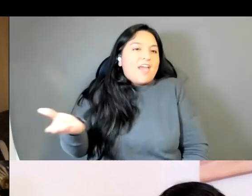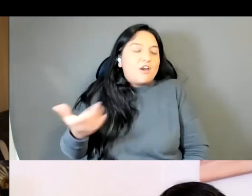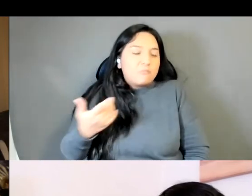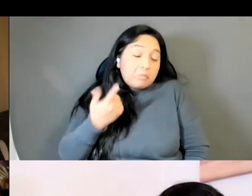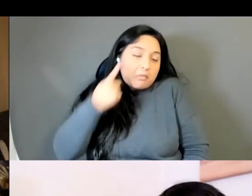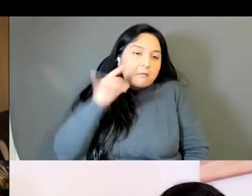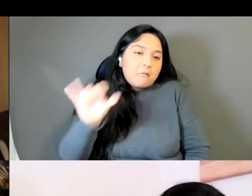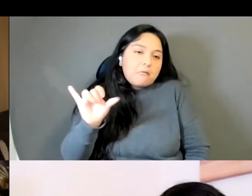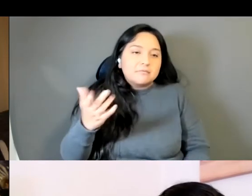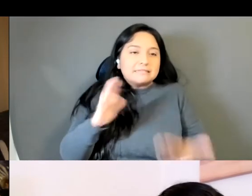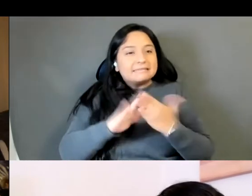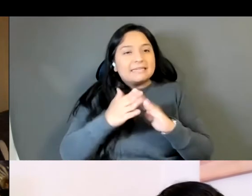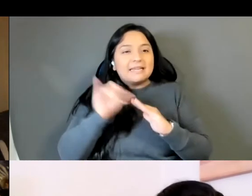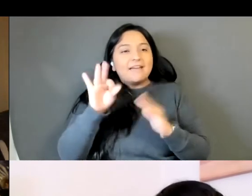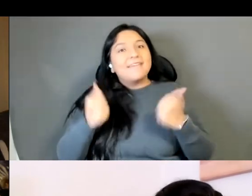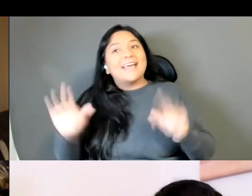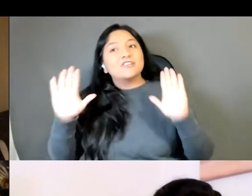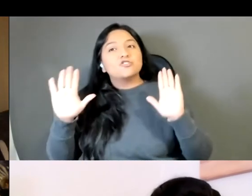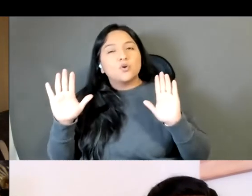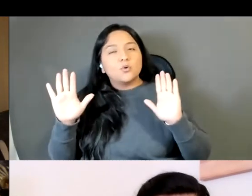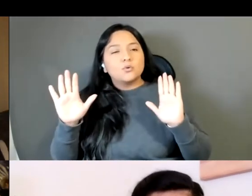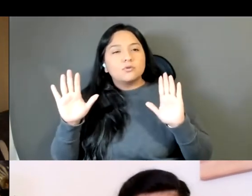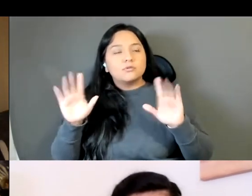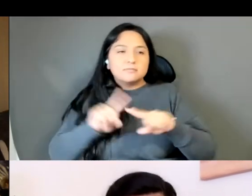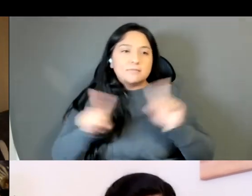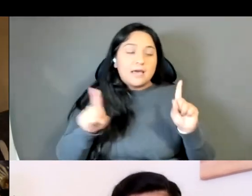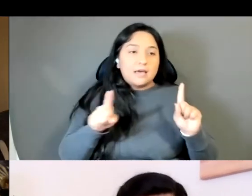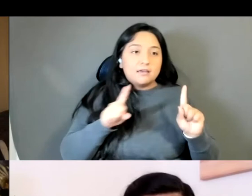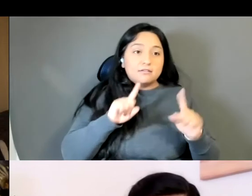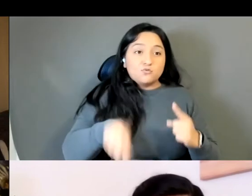and it was such a pity that in English, that's not what people hear right away, though.